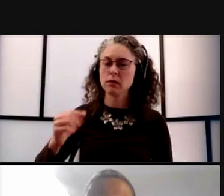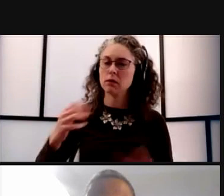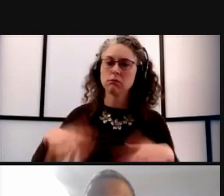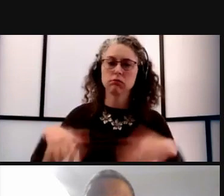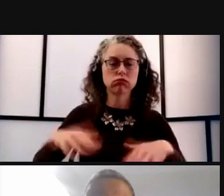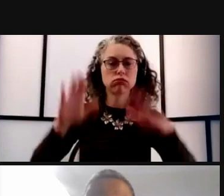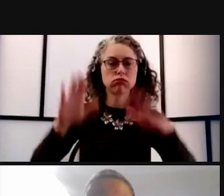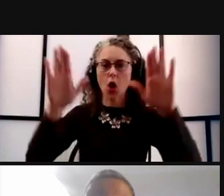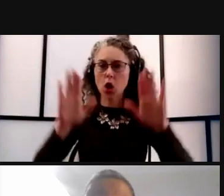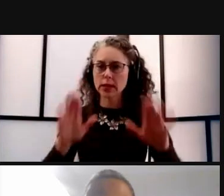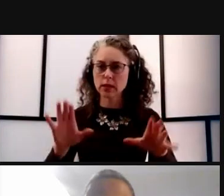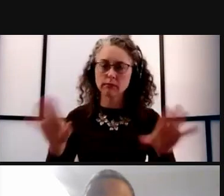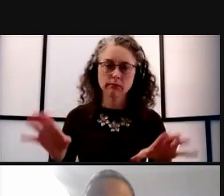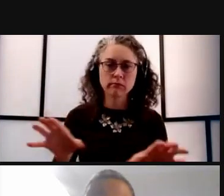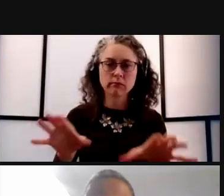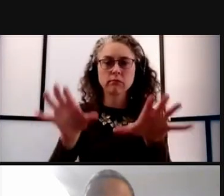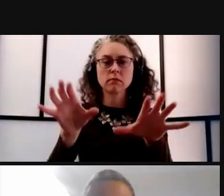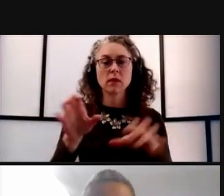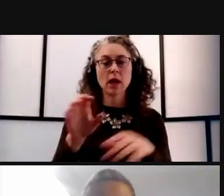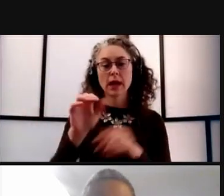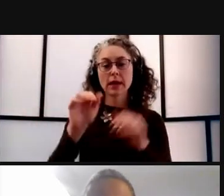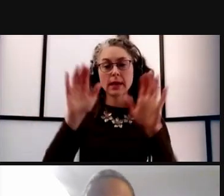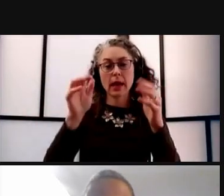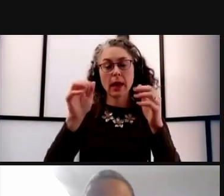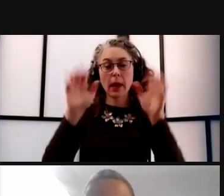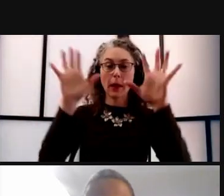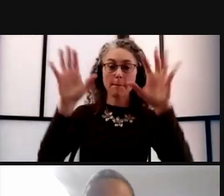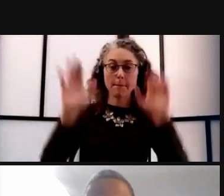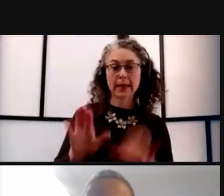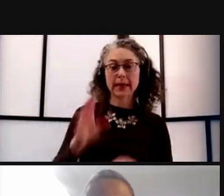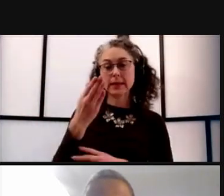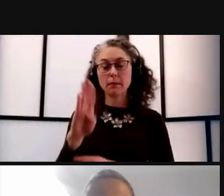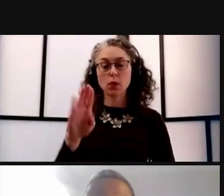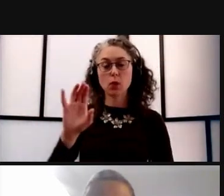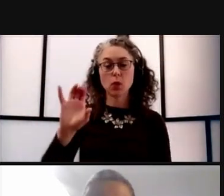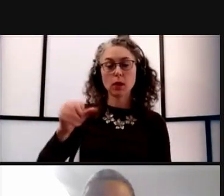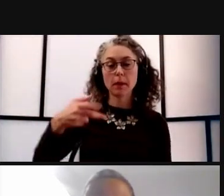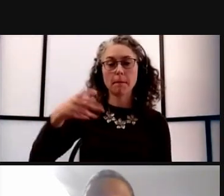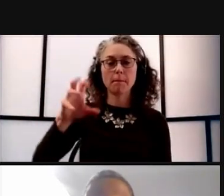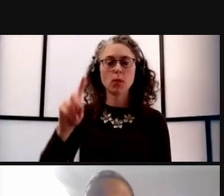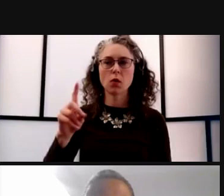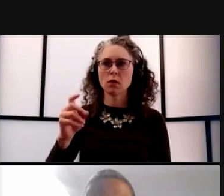it's available to all students. And people who wanna support them I would just put in a plug too.